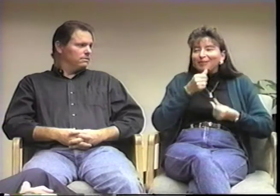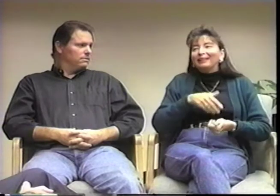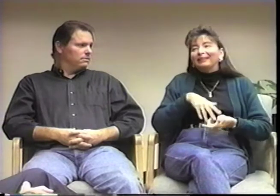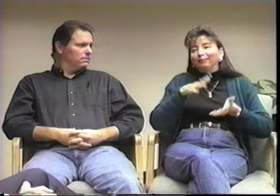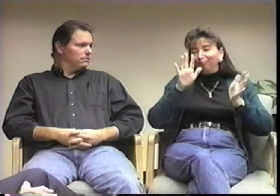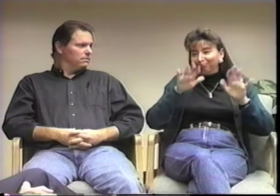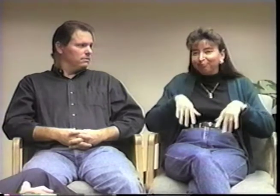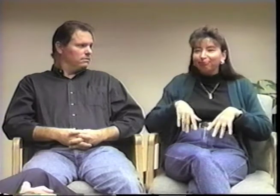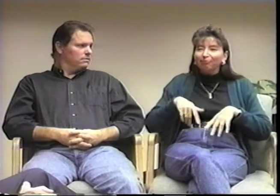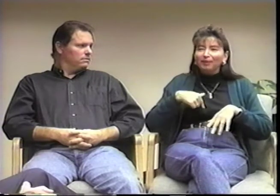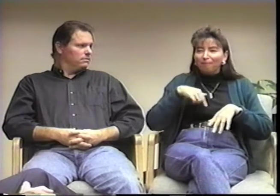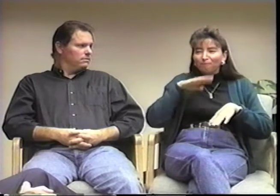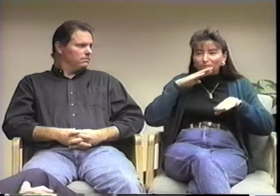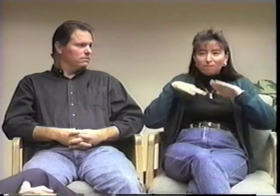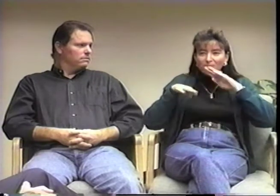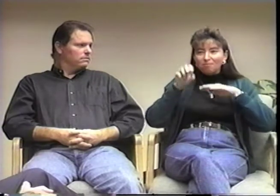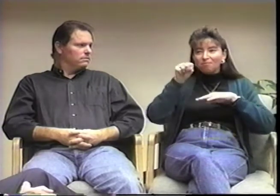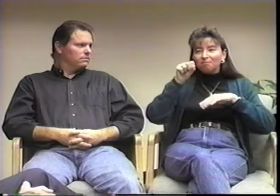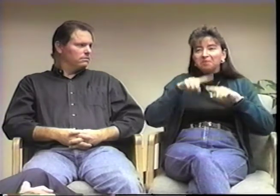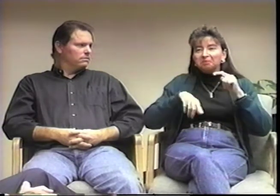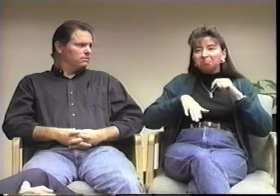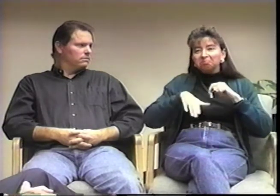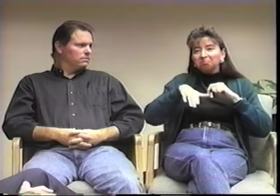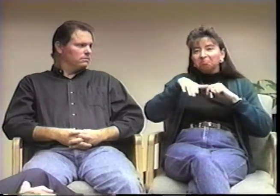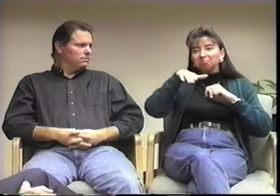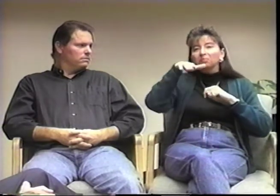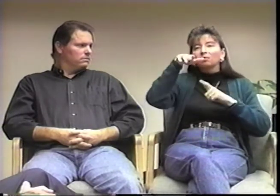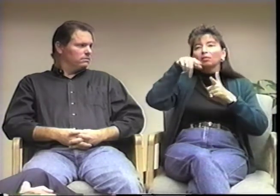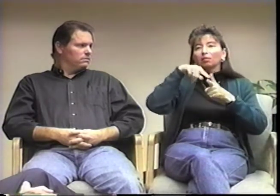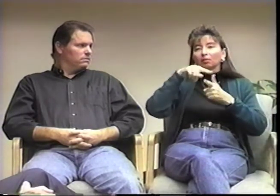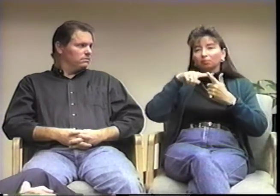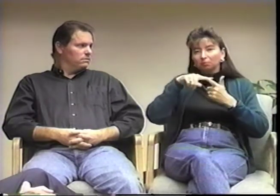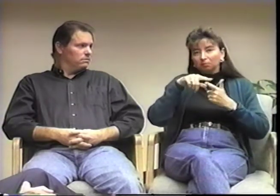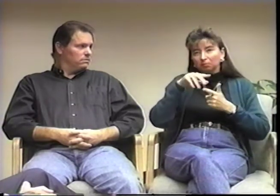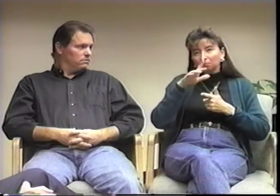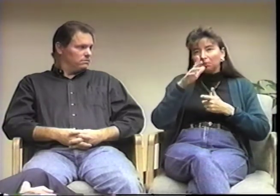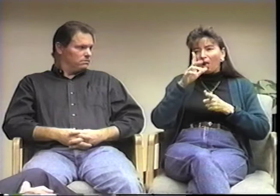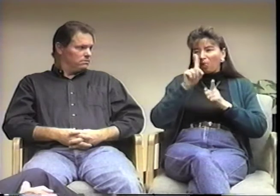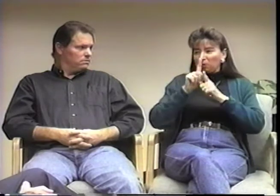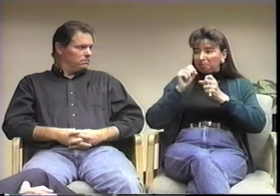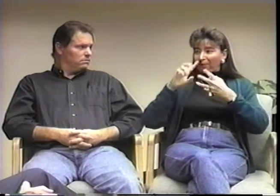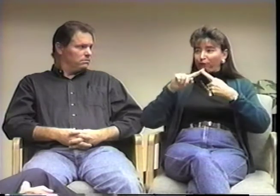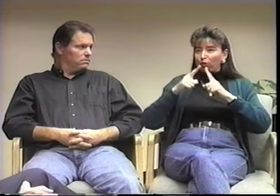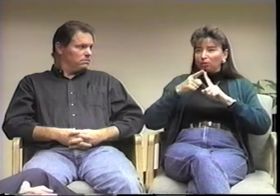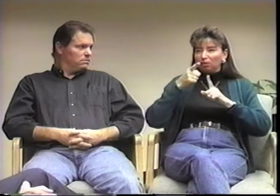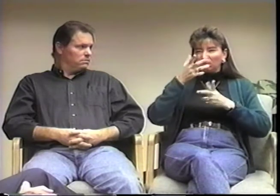I was frustrated, but I learned to tolerate it.